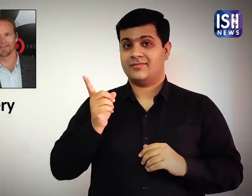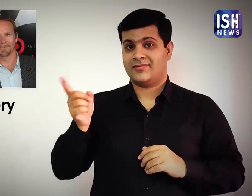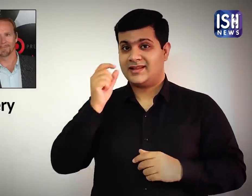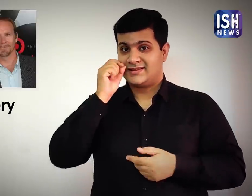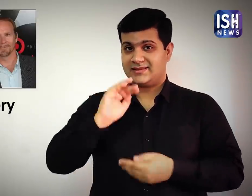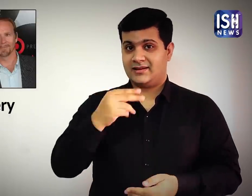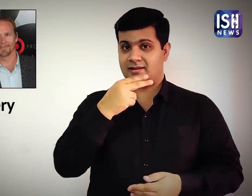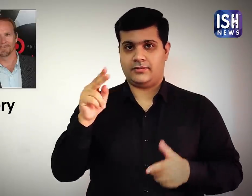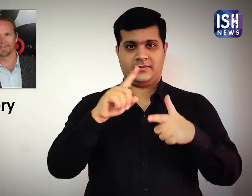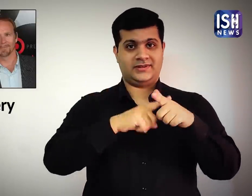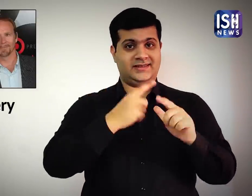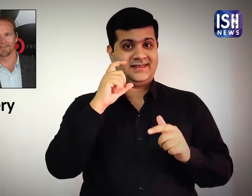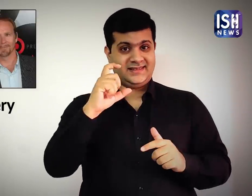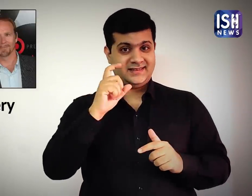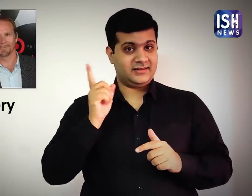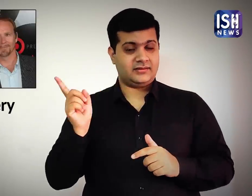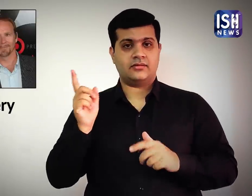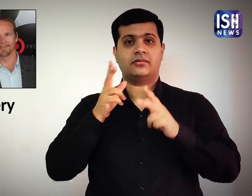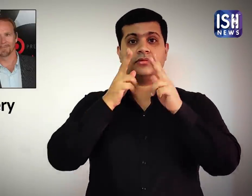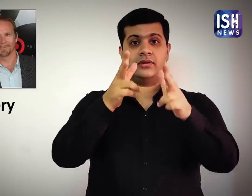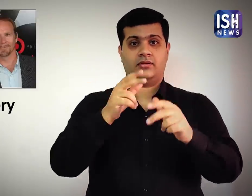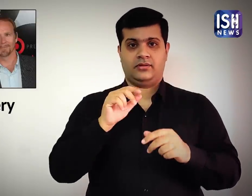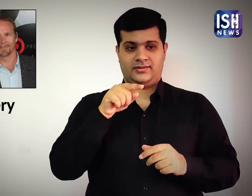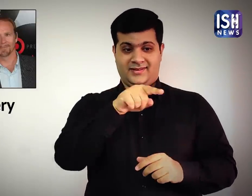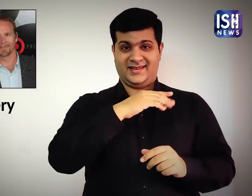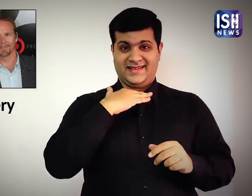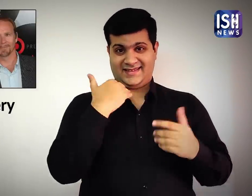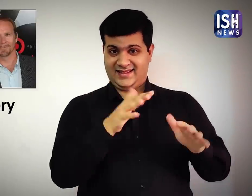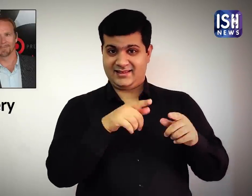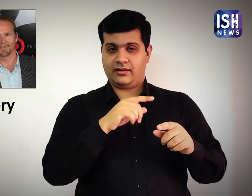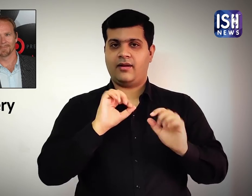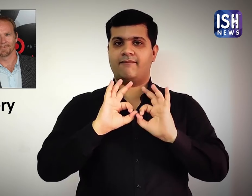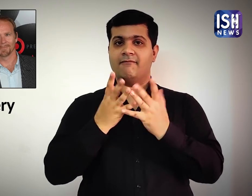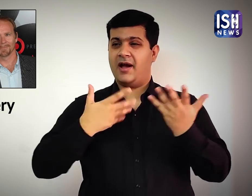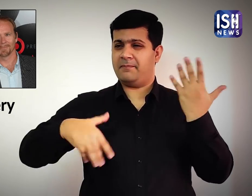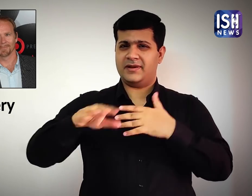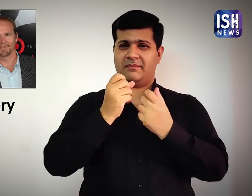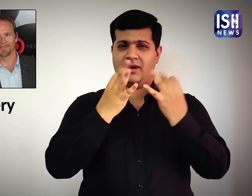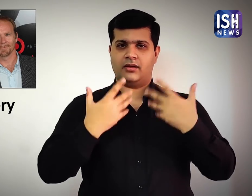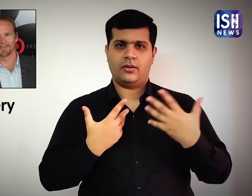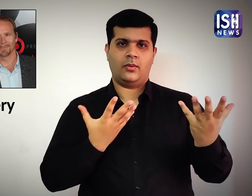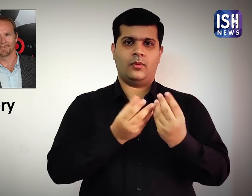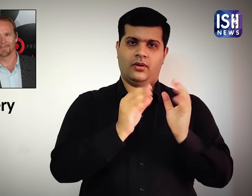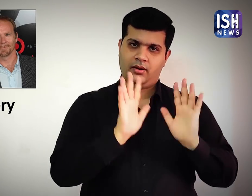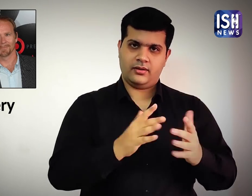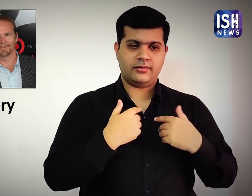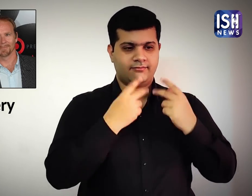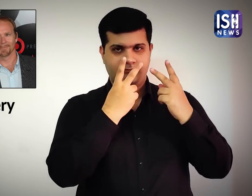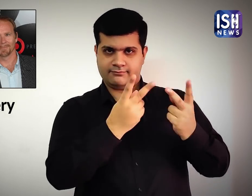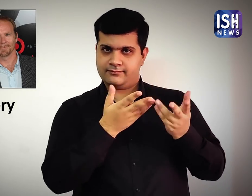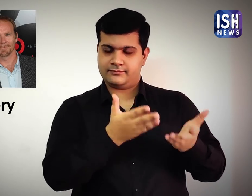His son Jason Connery said when his father died, many of his family members were with him.